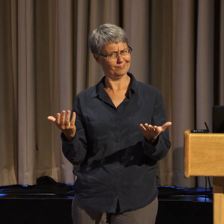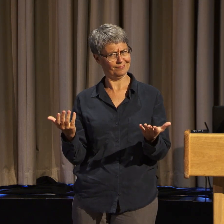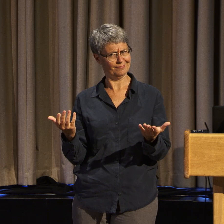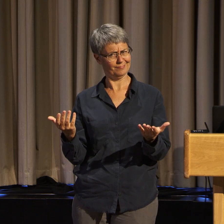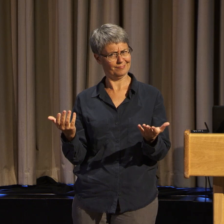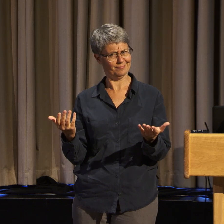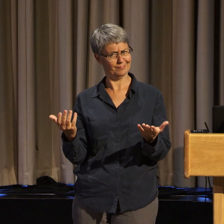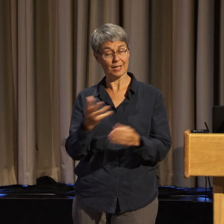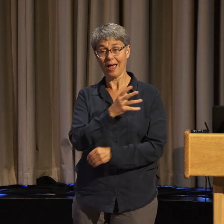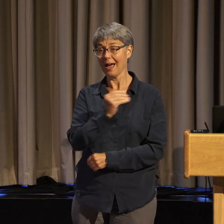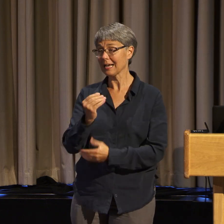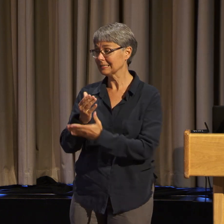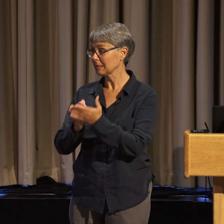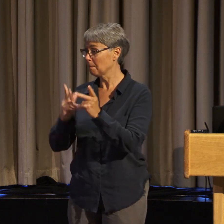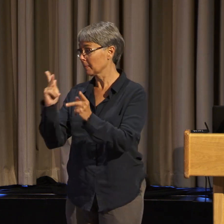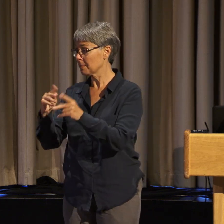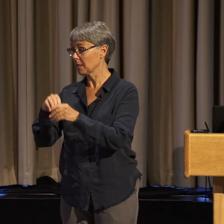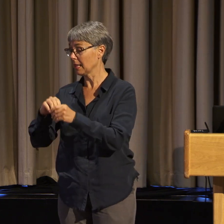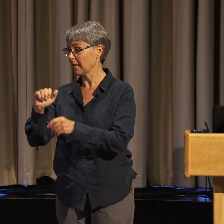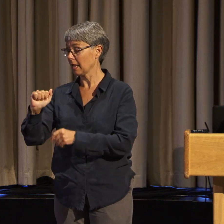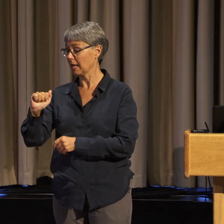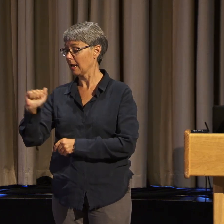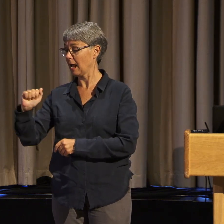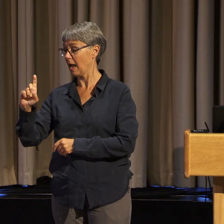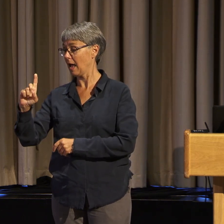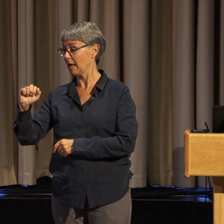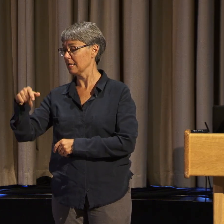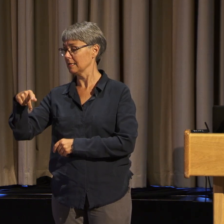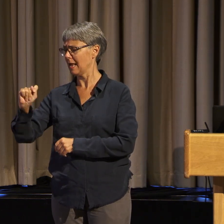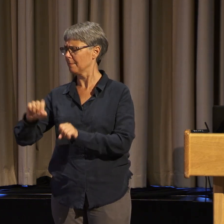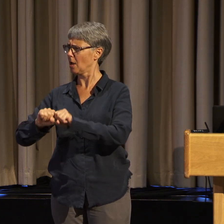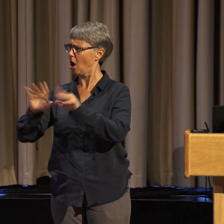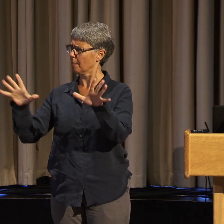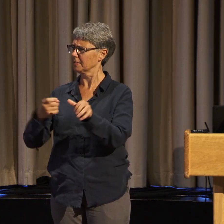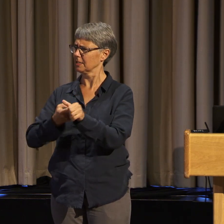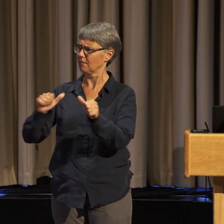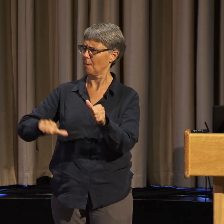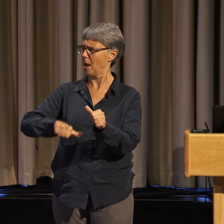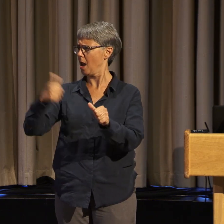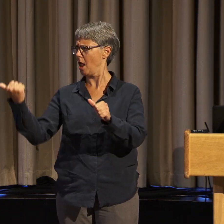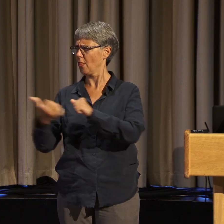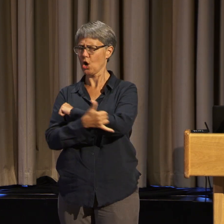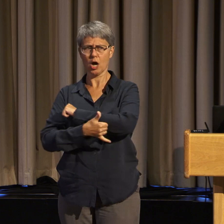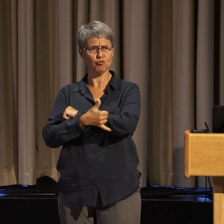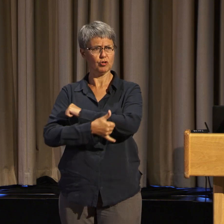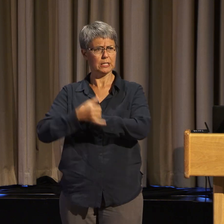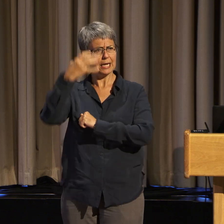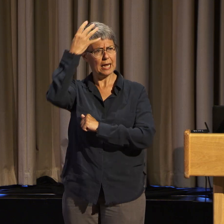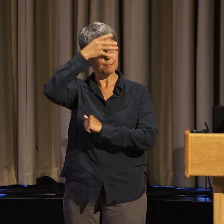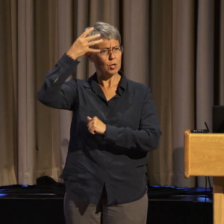immigrants, it was like ADAPT, we